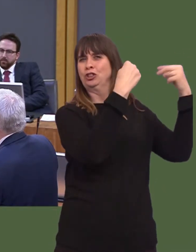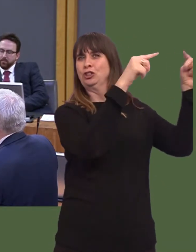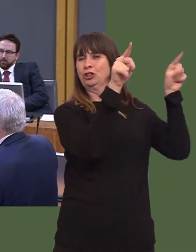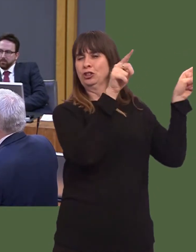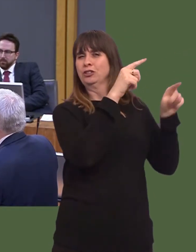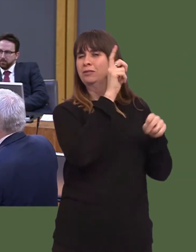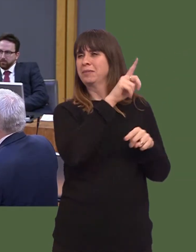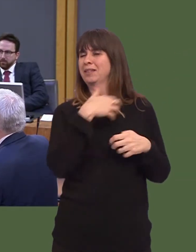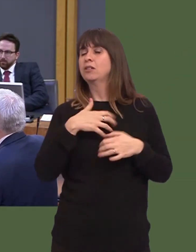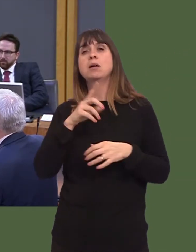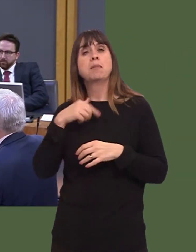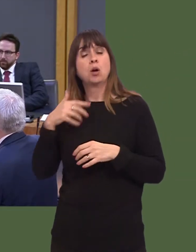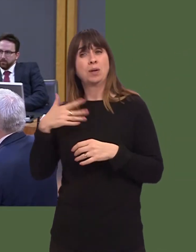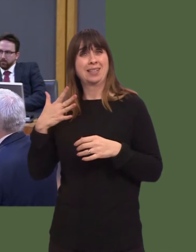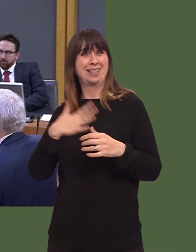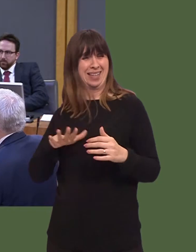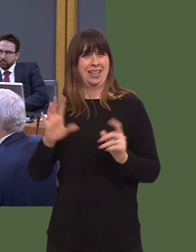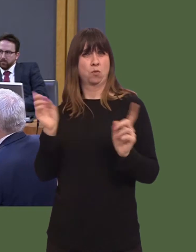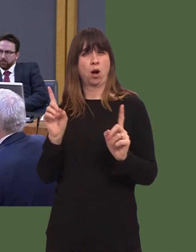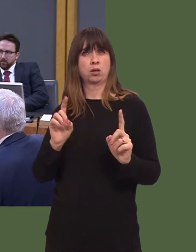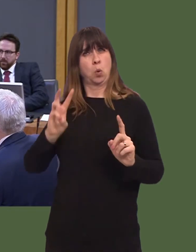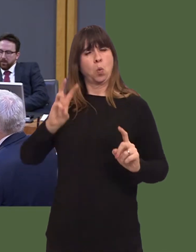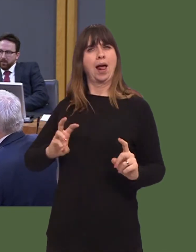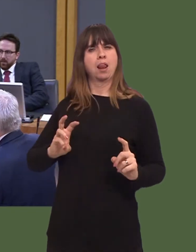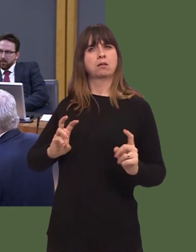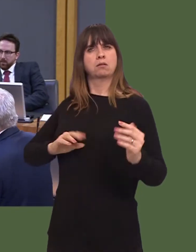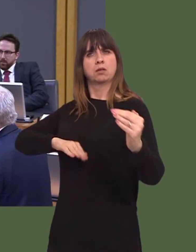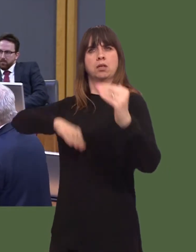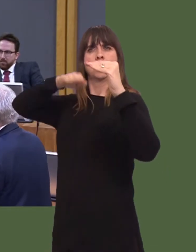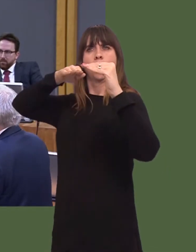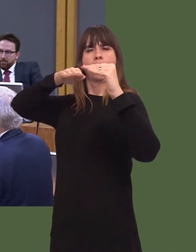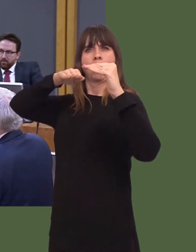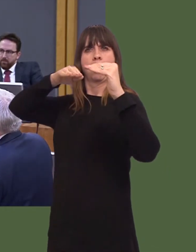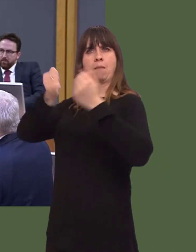parity of esteem that you could see in a council of Ministers and independent adjudication